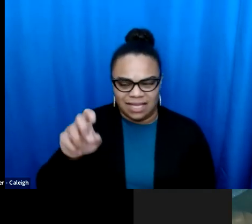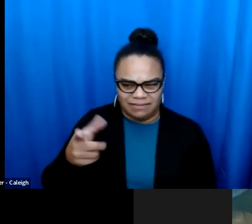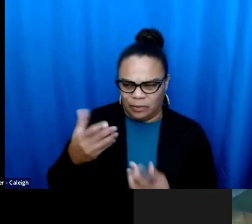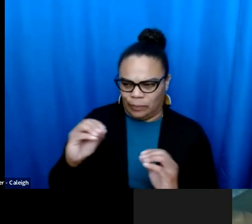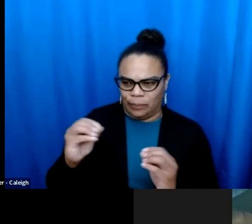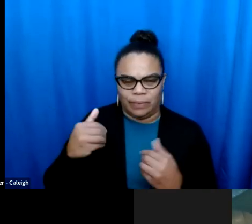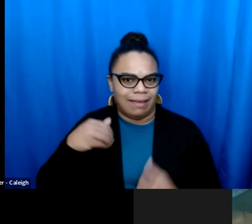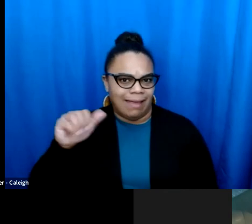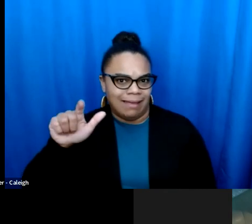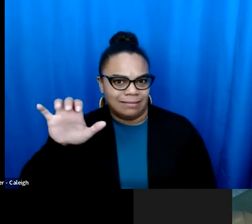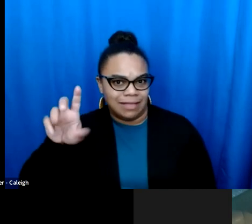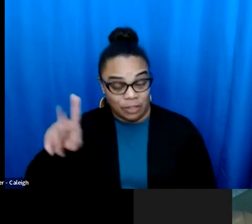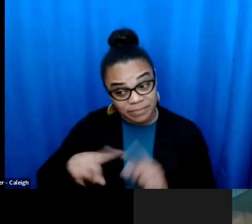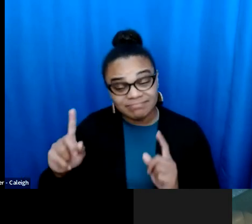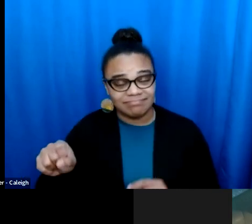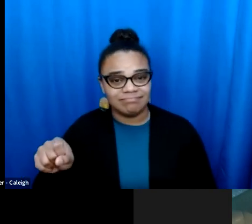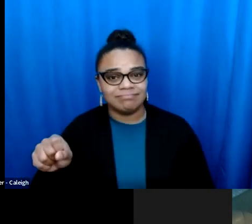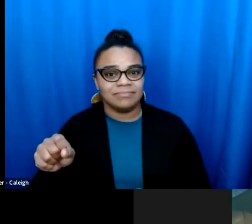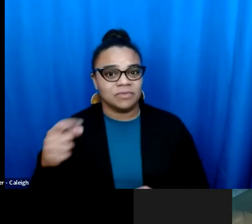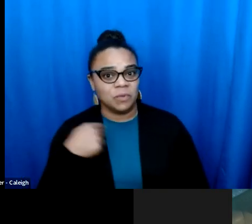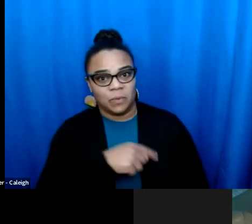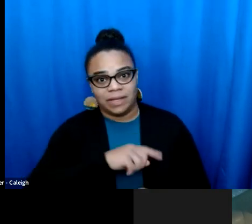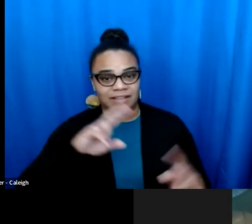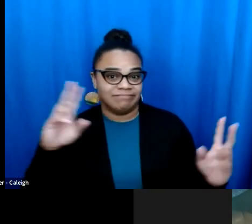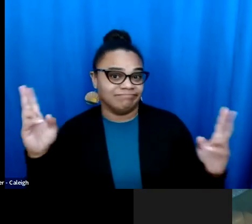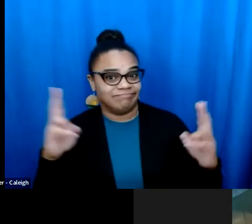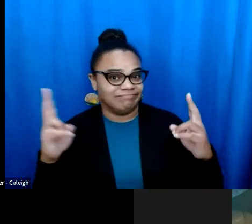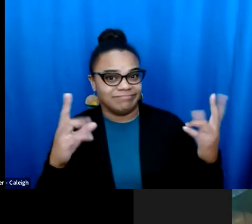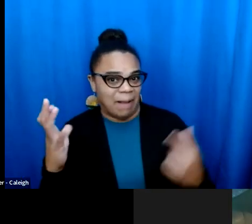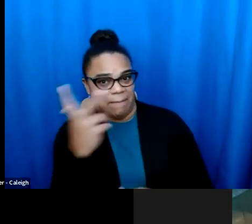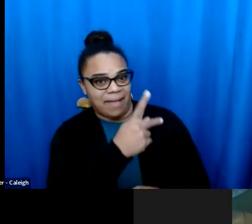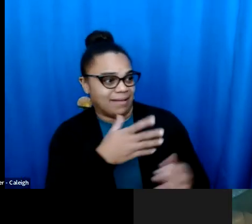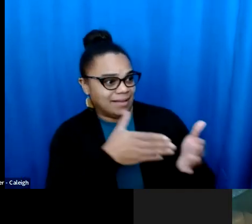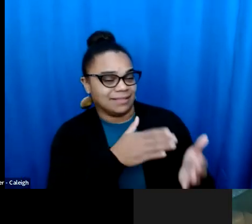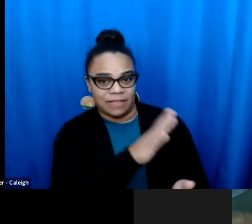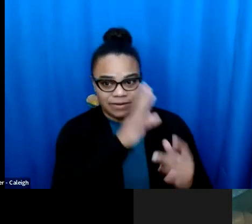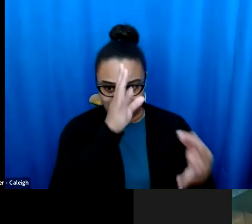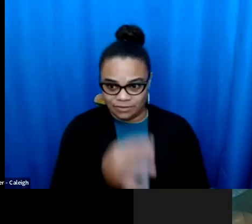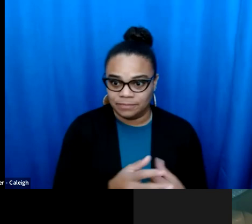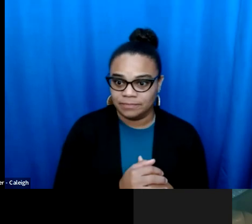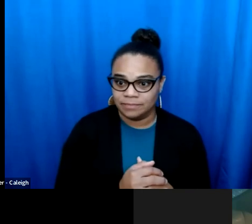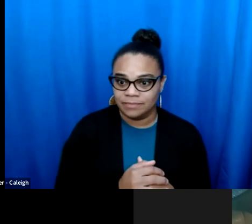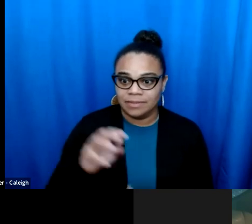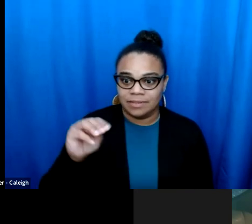No one no one thinks of Kansas as a civil, living pride on the plane. one thinks of Kansas as a civil libertarian on the plain. But despite that, we were